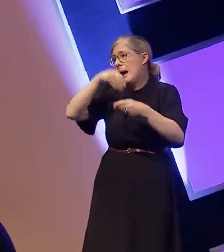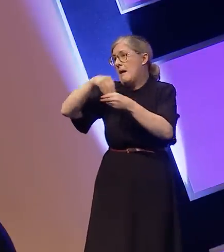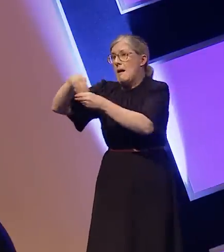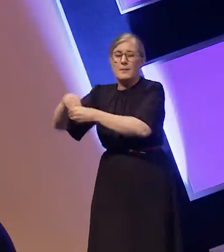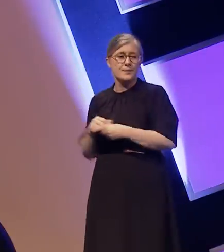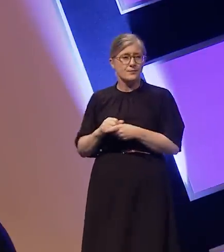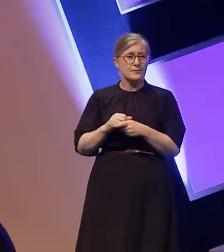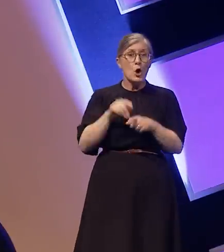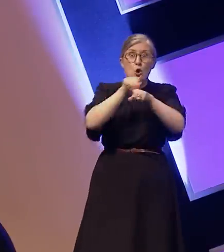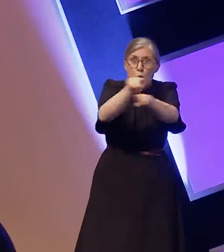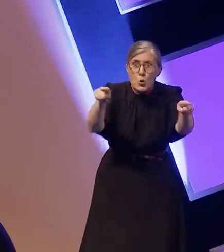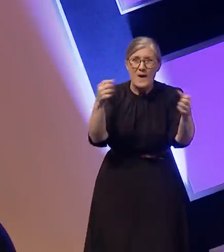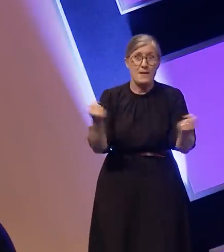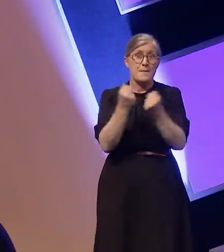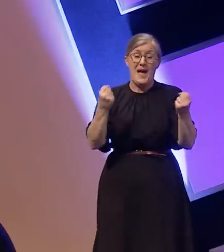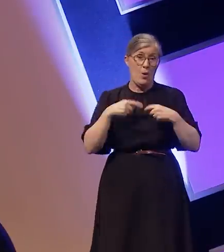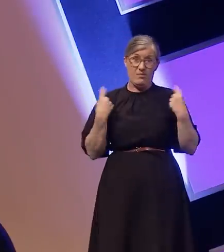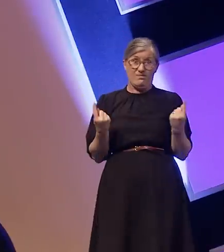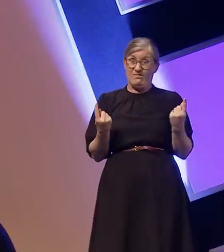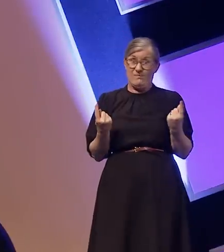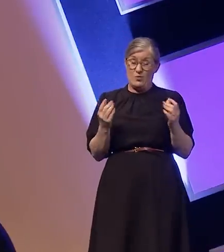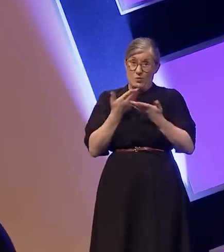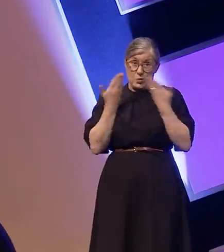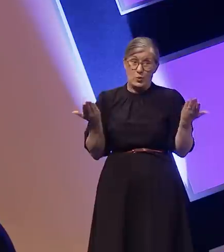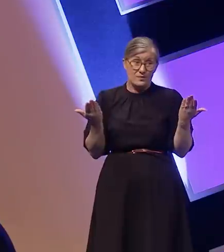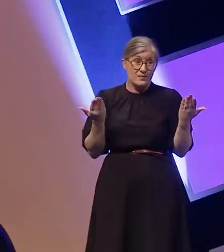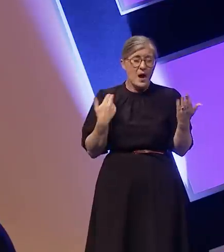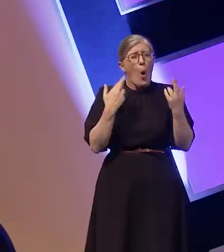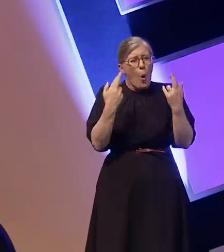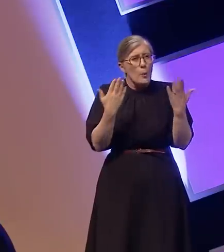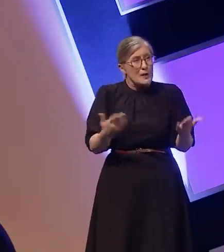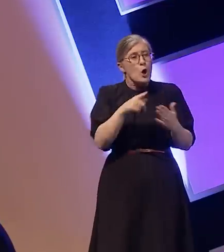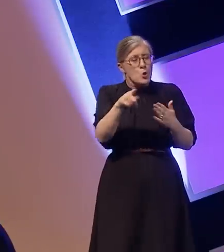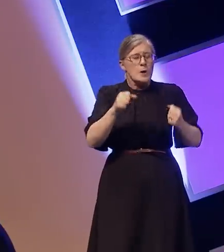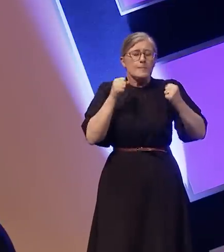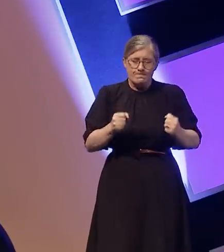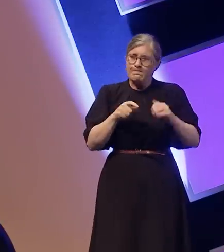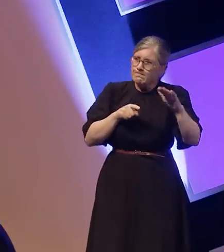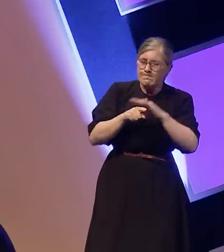I hope you walk away from this and take action I hope that you can push yourself to be braver